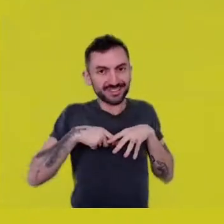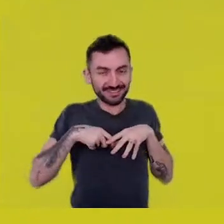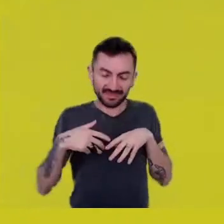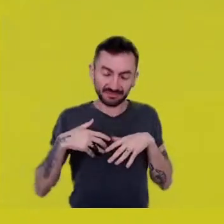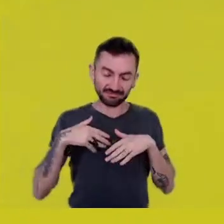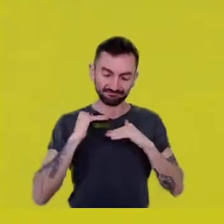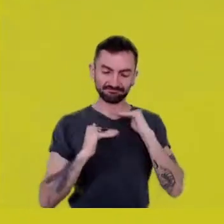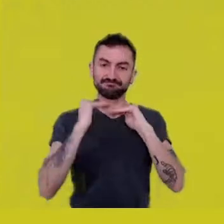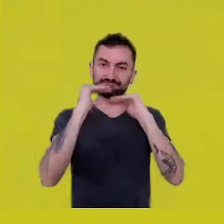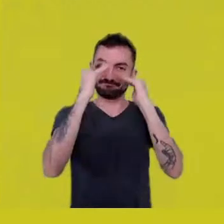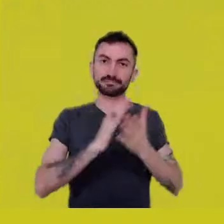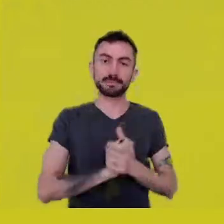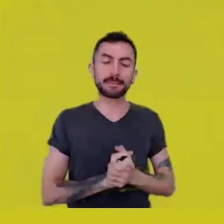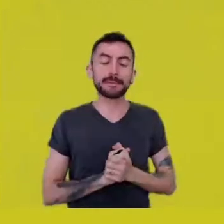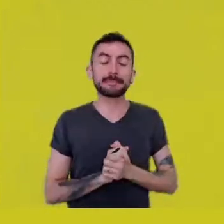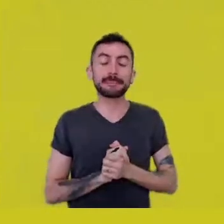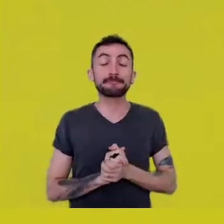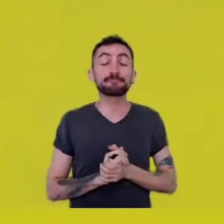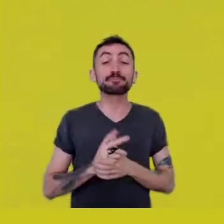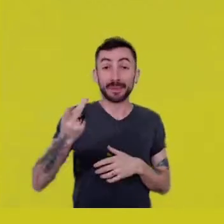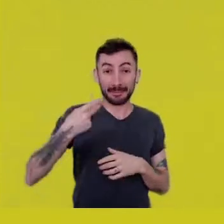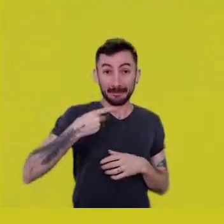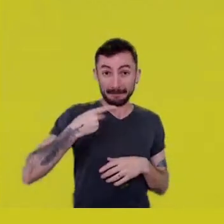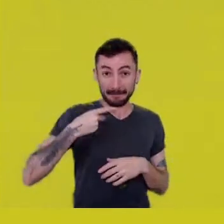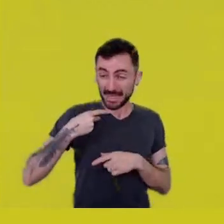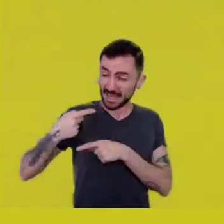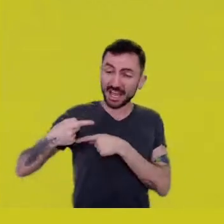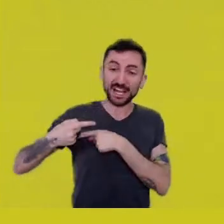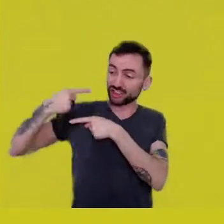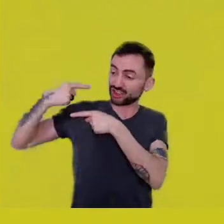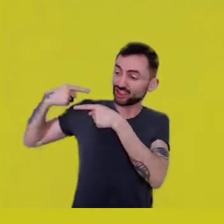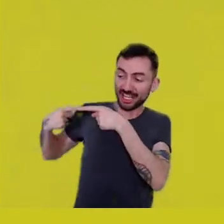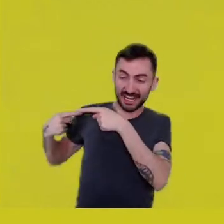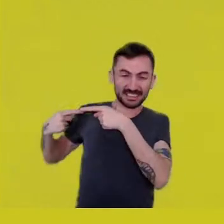was always invited to look at idols: